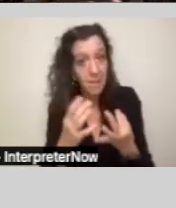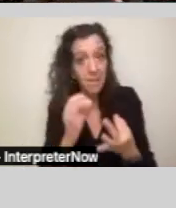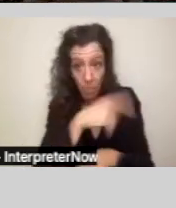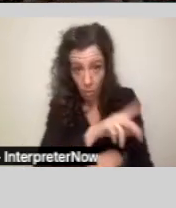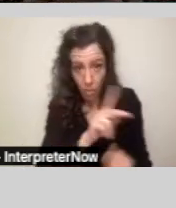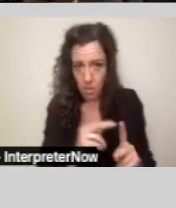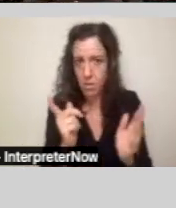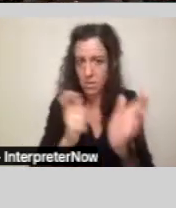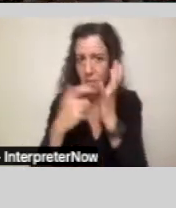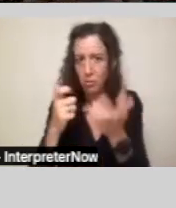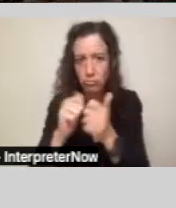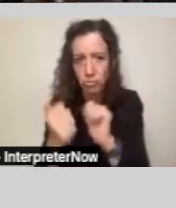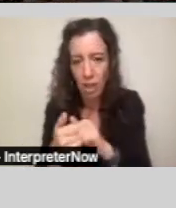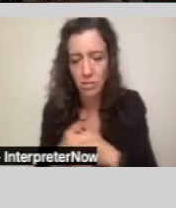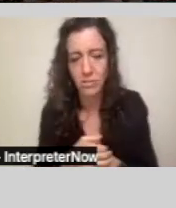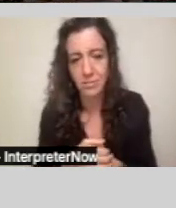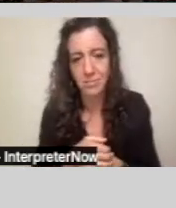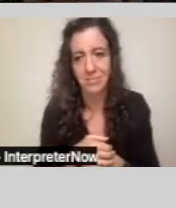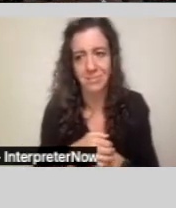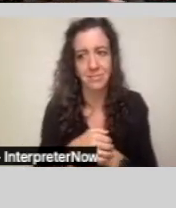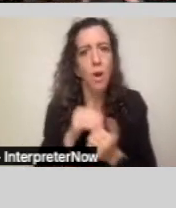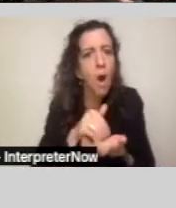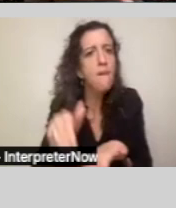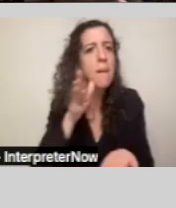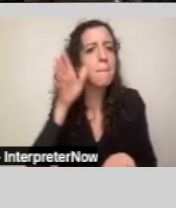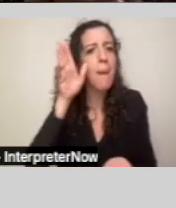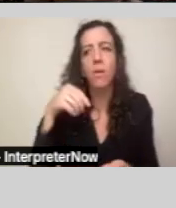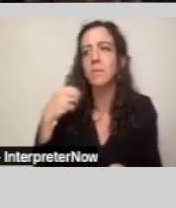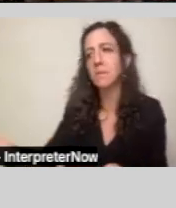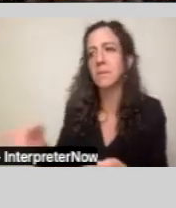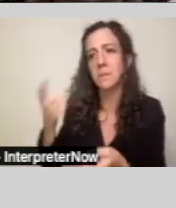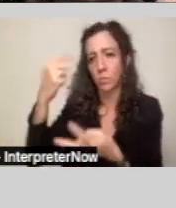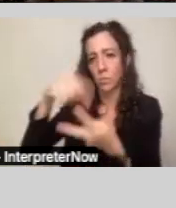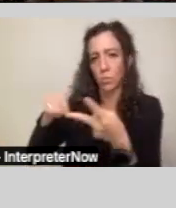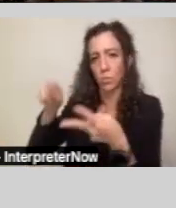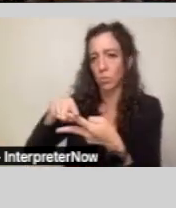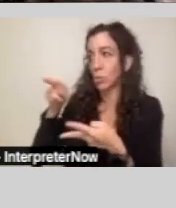Parents were given this binary choice of either caring for their disabled children at home